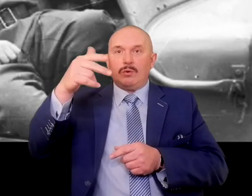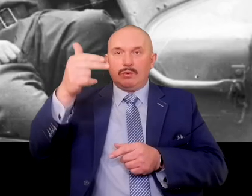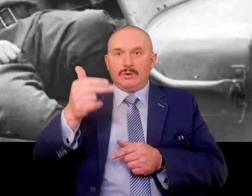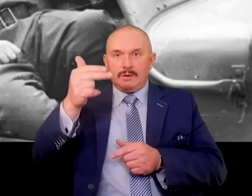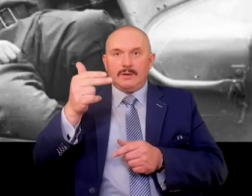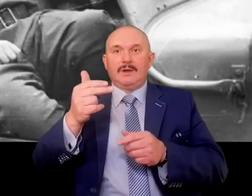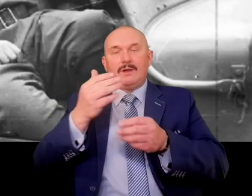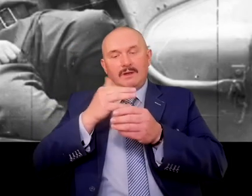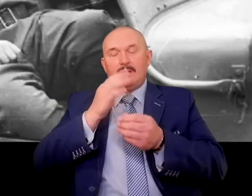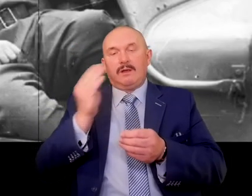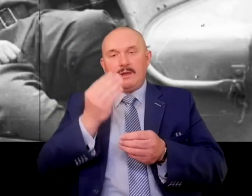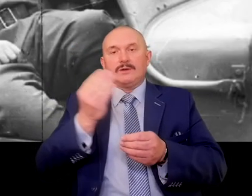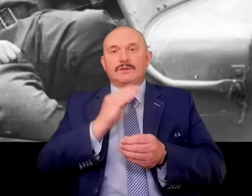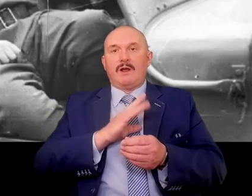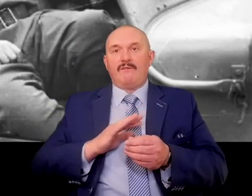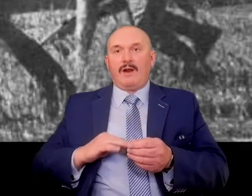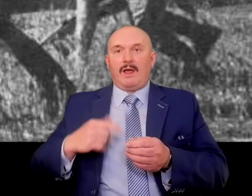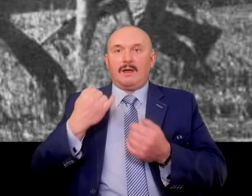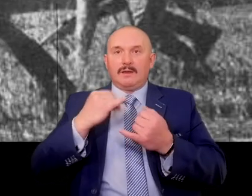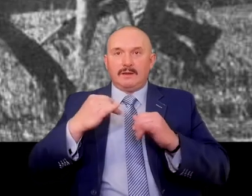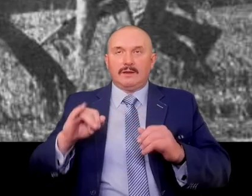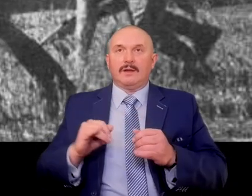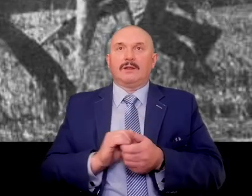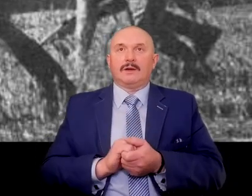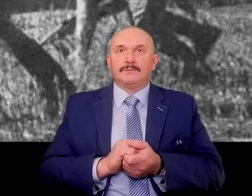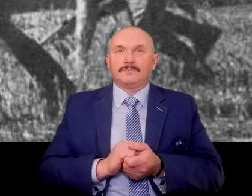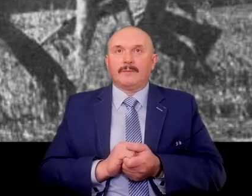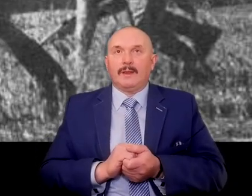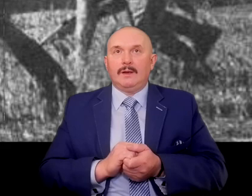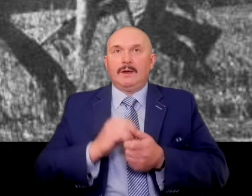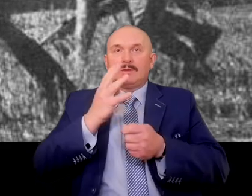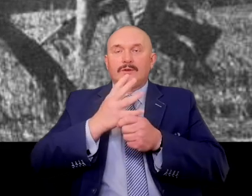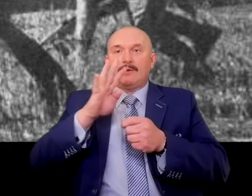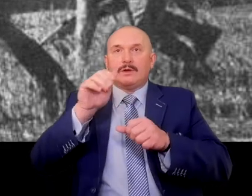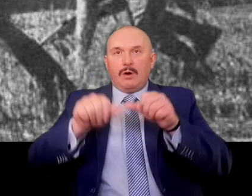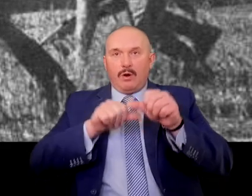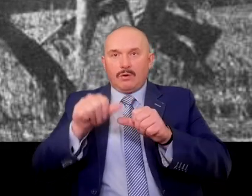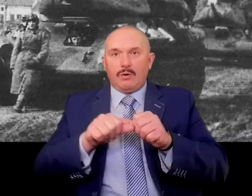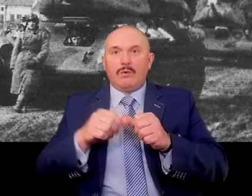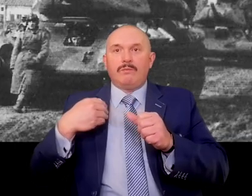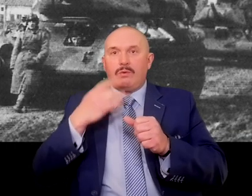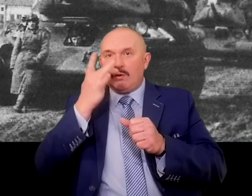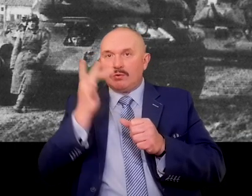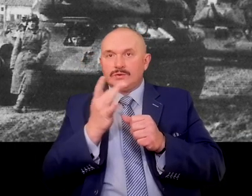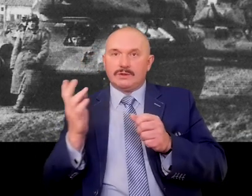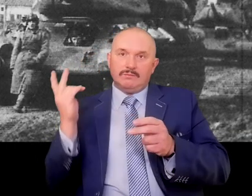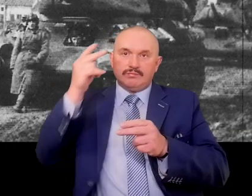In the summer of 1944, as the Red Army was approaching the territory of Pomerania,